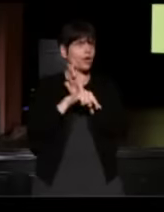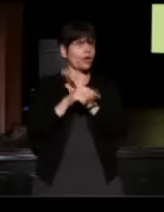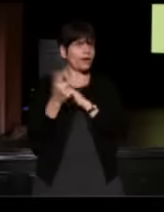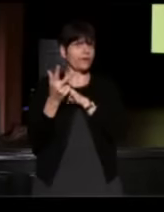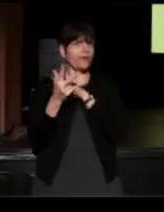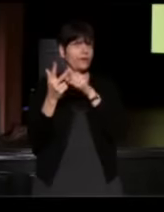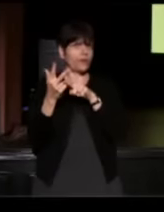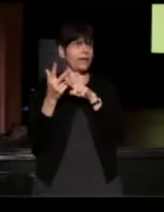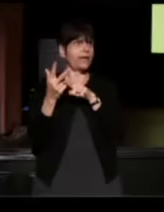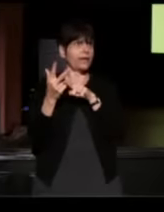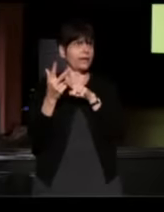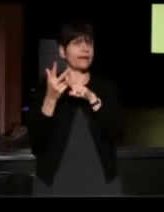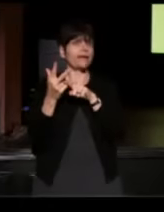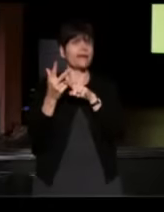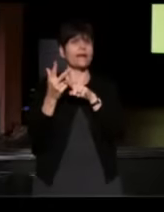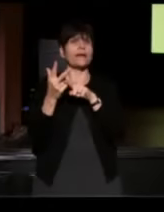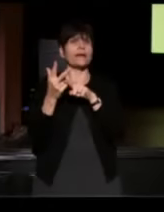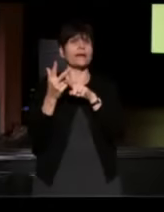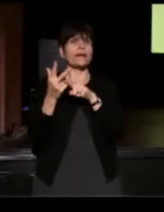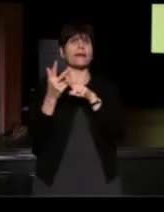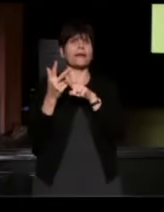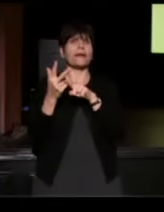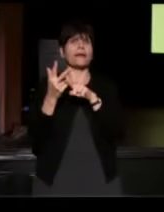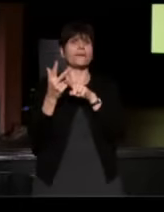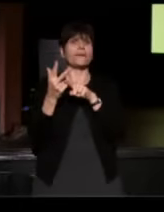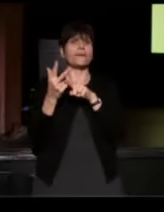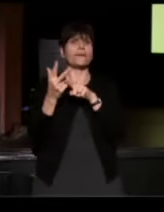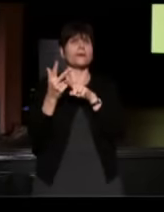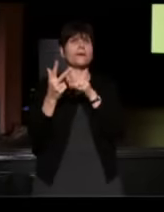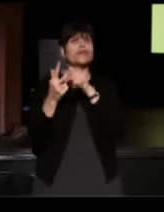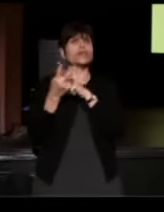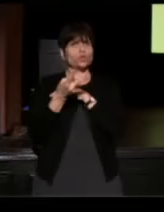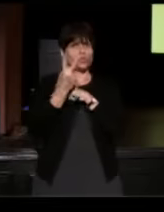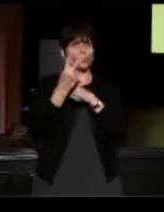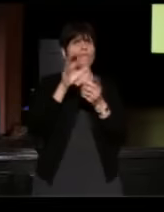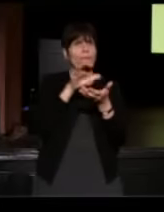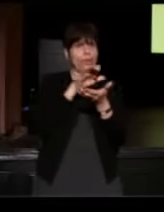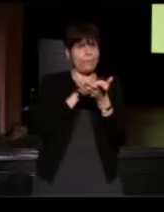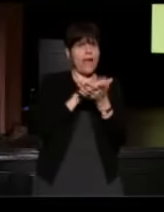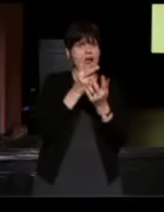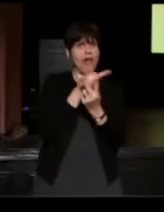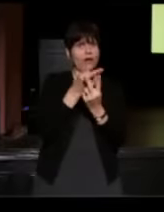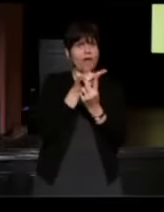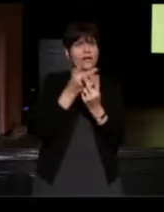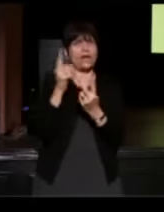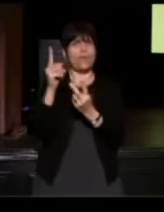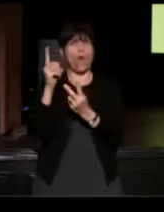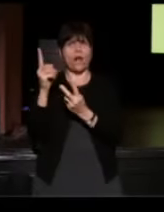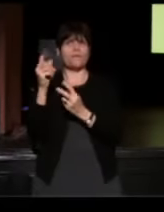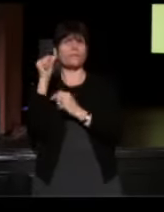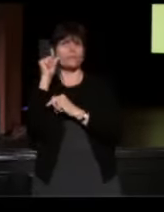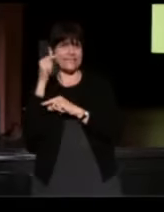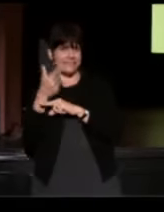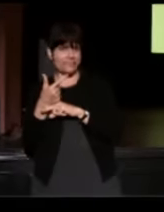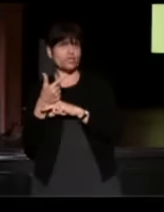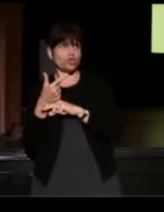Two of them were married and one was the sister of one of the people